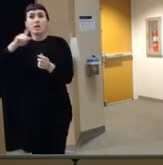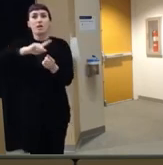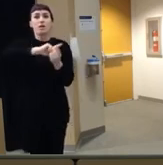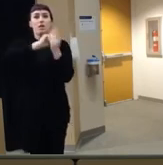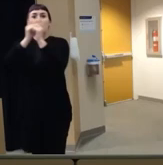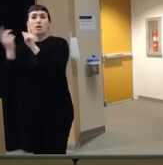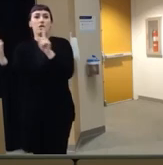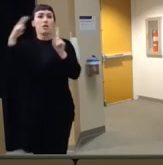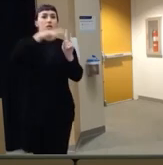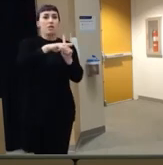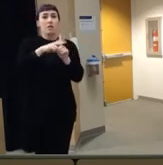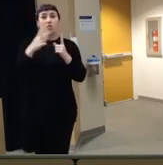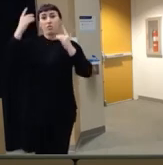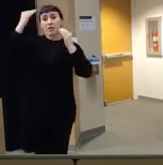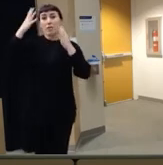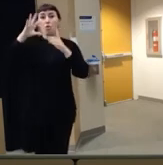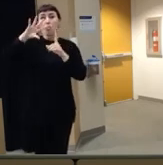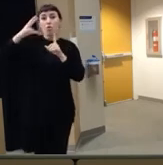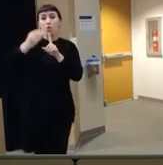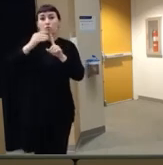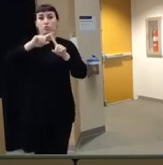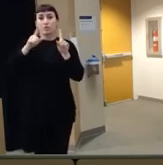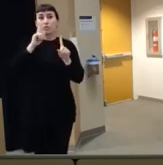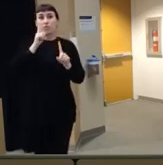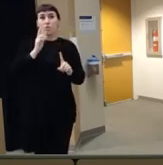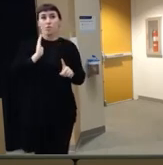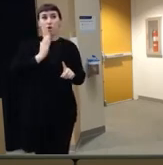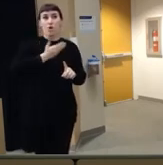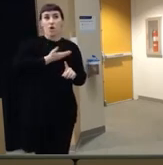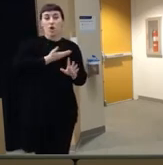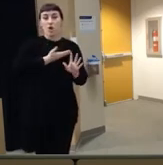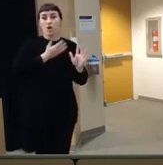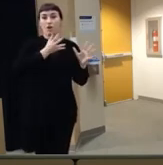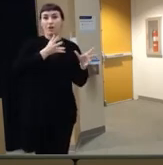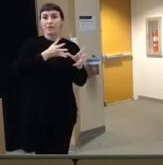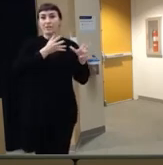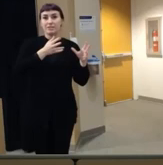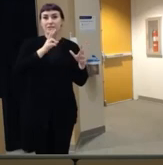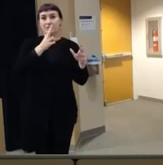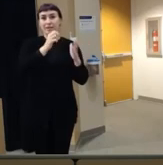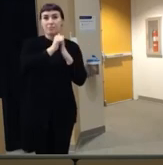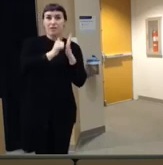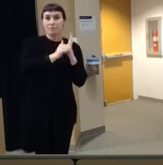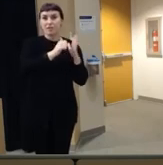the cultural differences in our very second amendment e Society you mean we like guns in